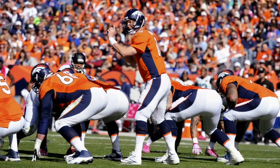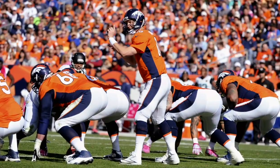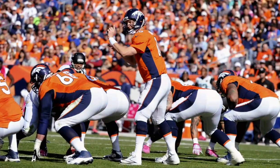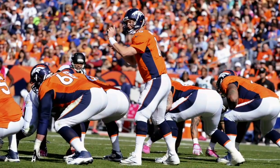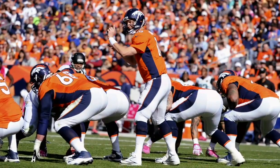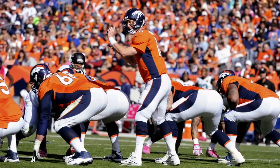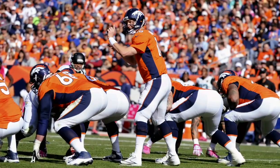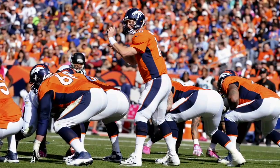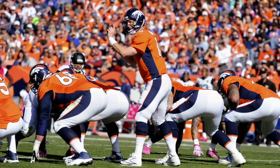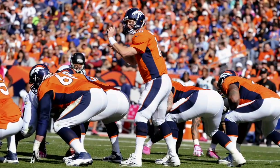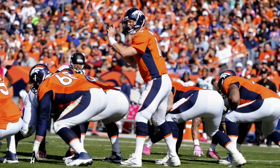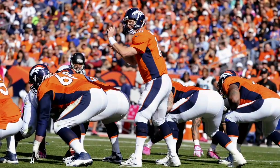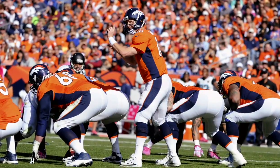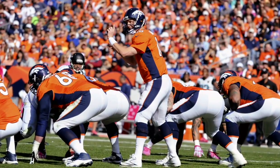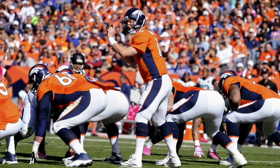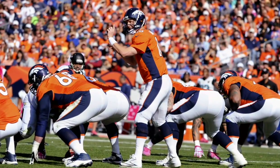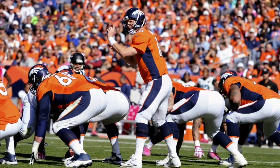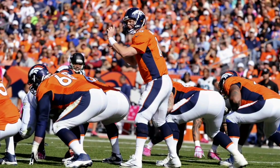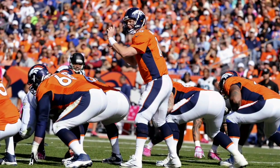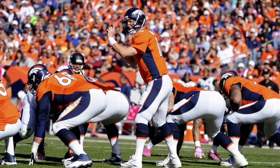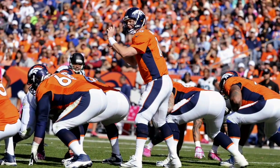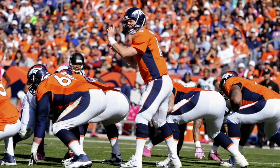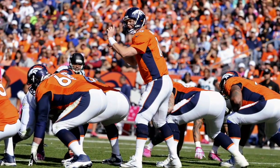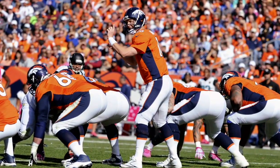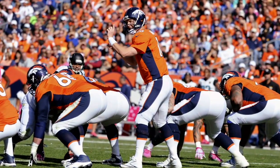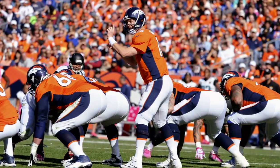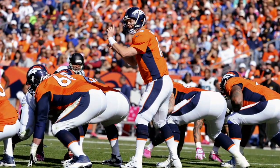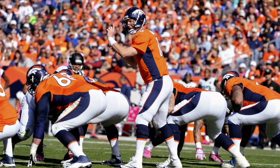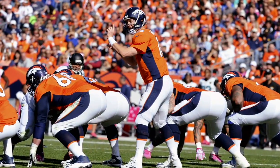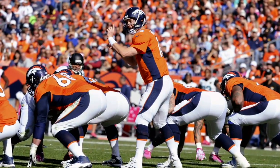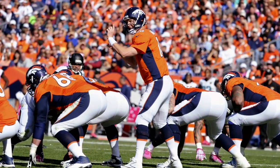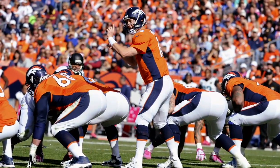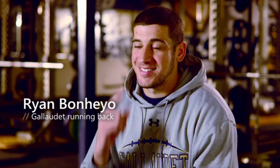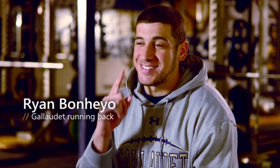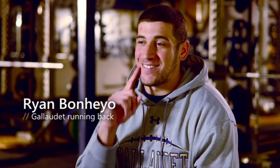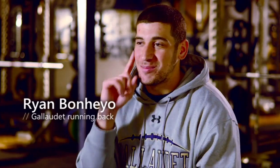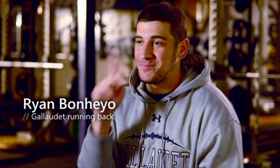You know, cause at anytime he's going to run out of these gestures, he's only limited to how many he can use.